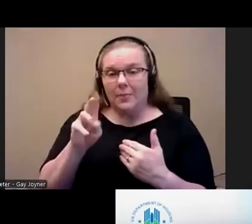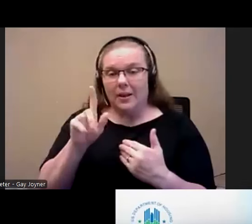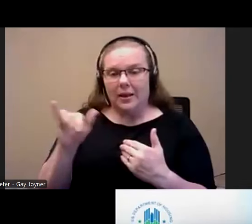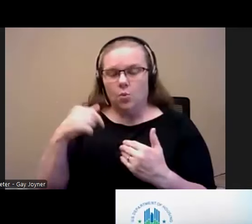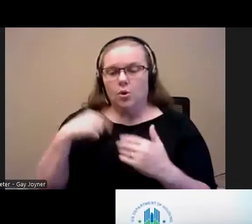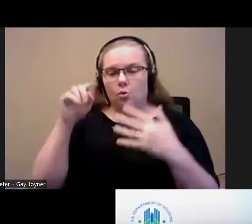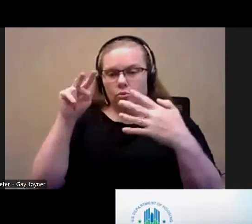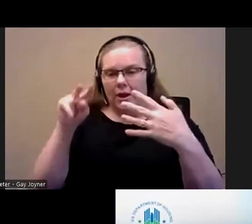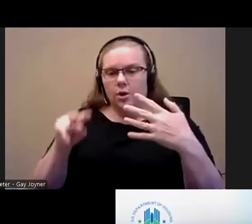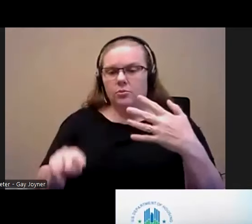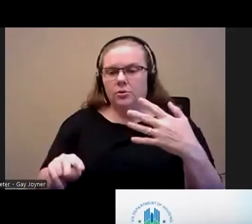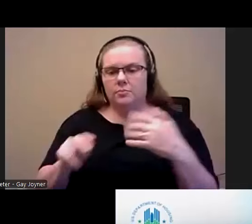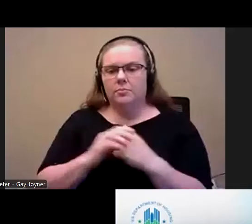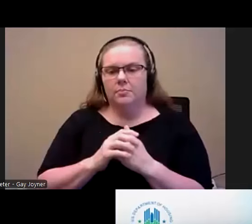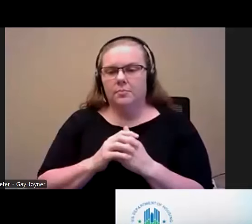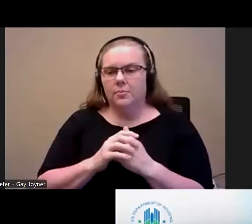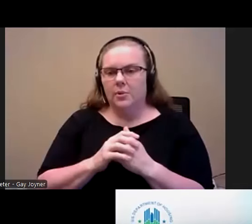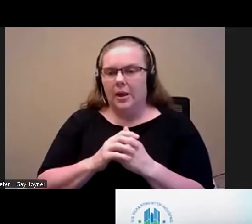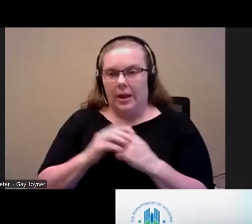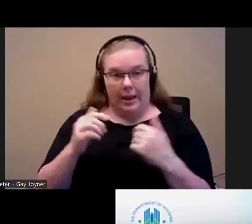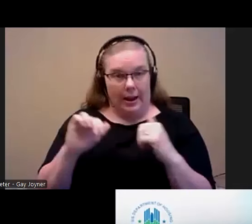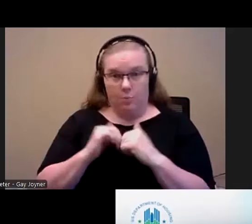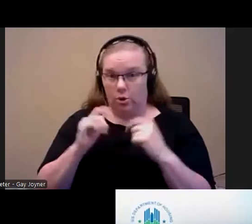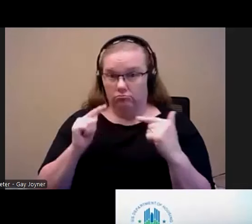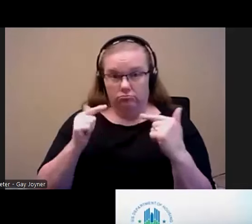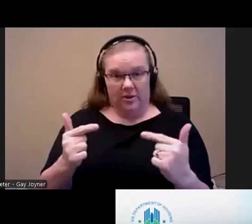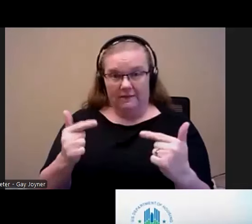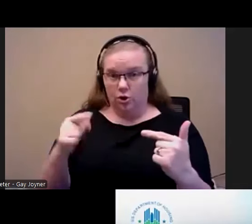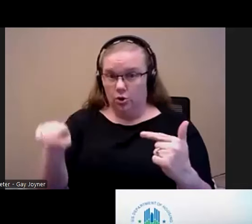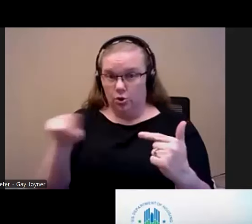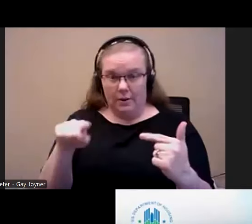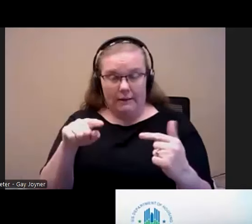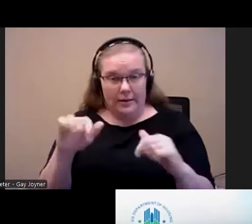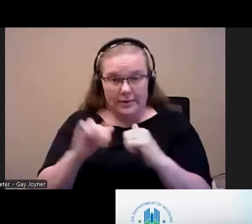that to you in Richard's discretion as to how you want to tackle that. If you want to just